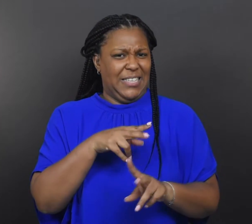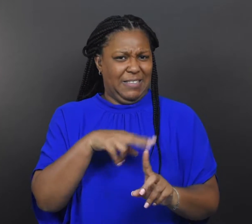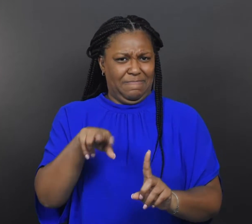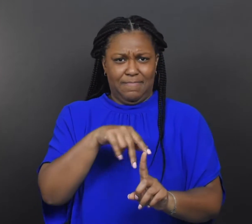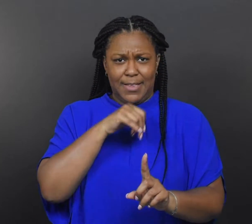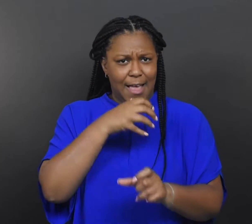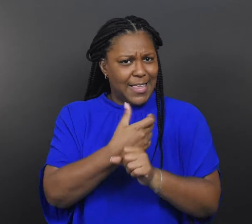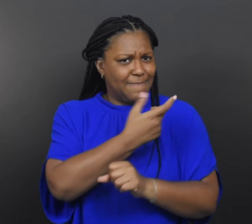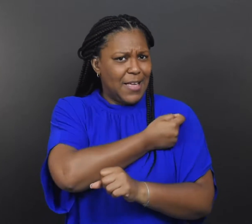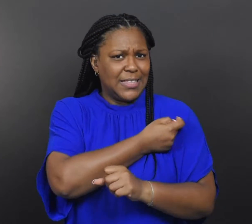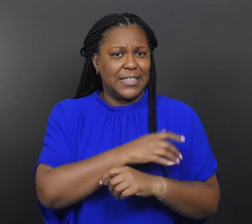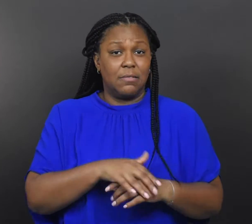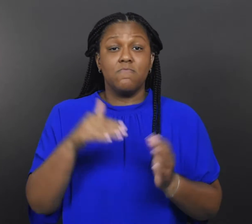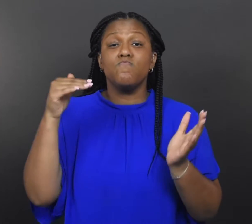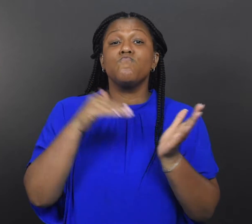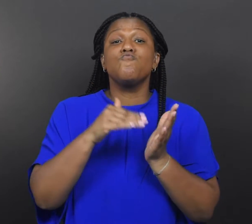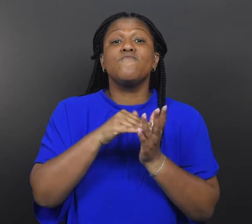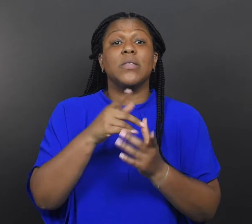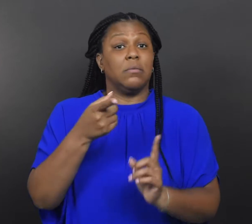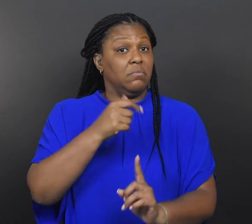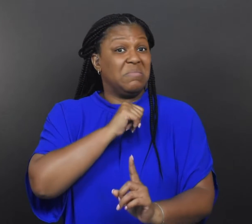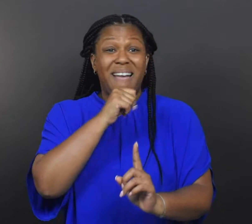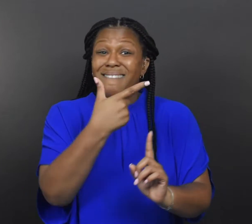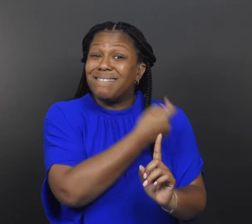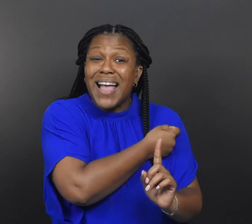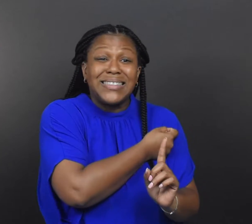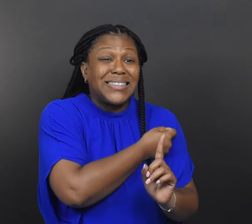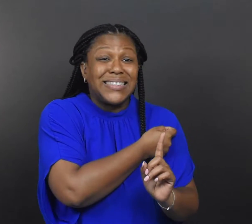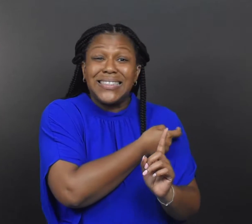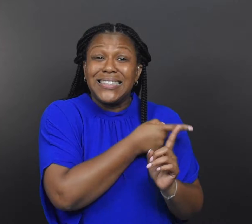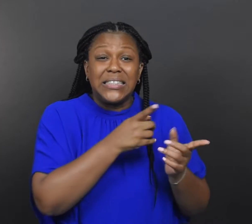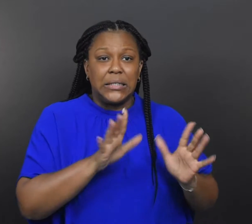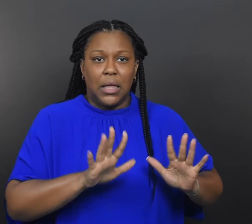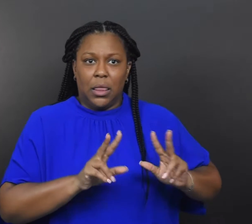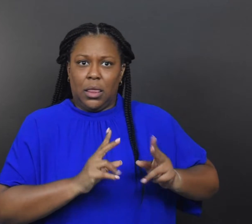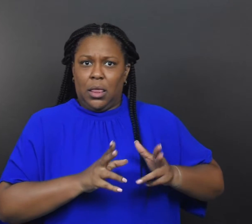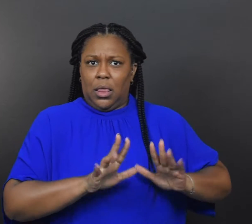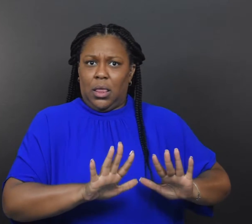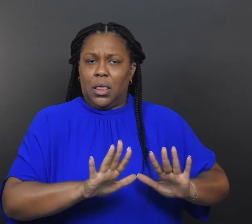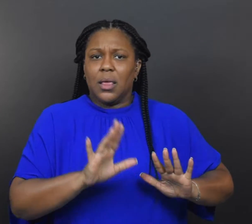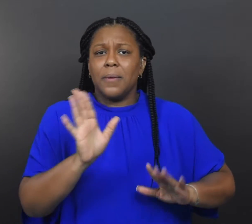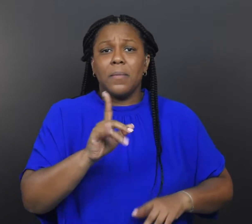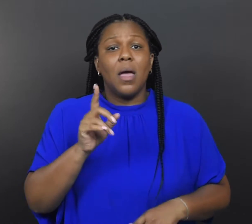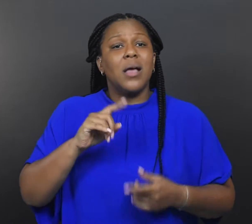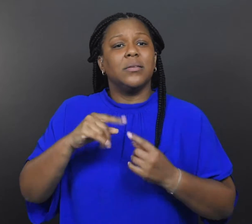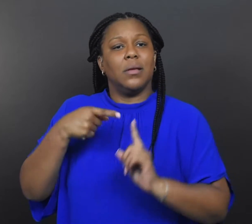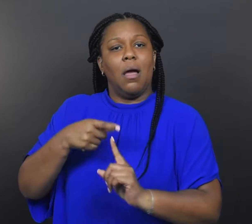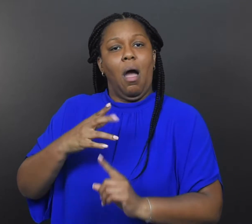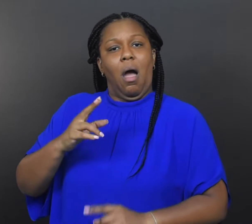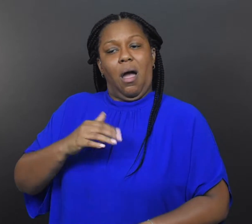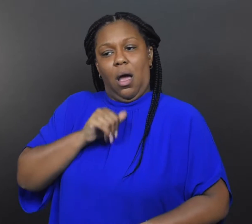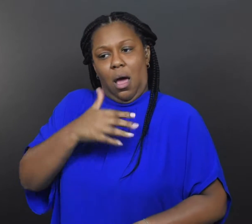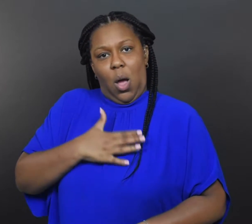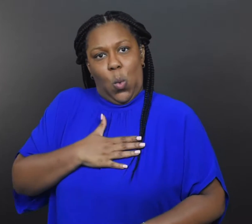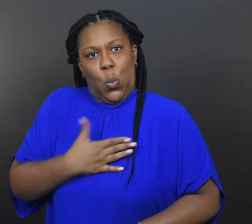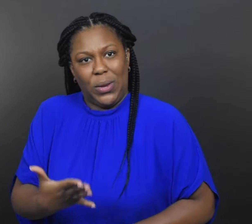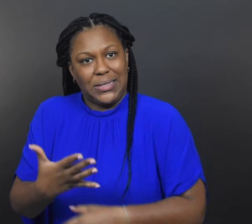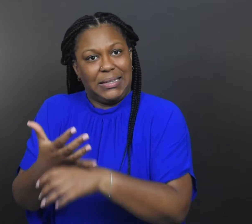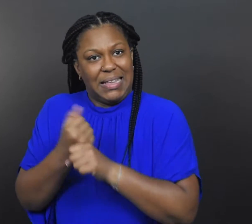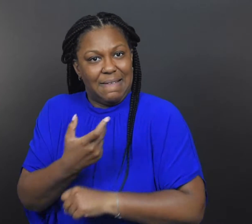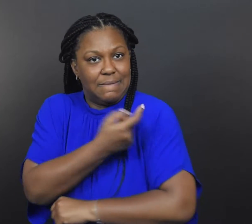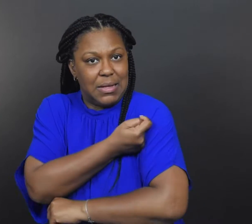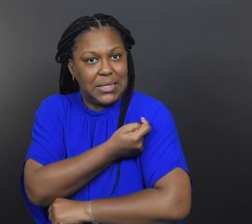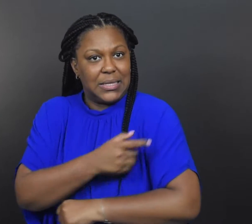Often, it’s not vaccine hesitancy—an unwillingness to get vaccinated.